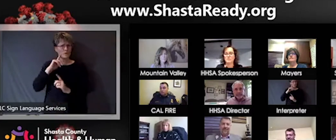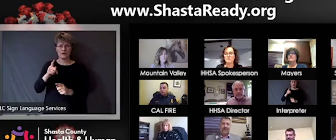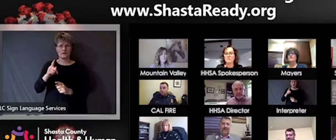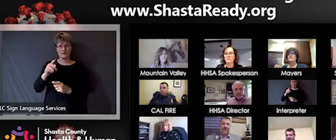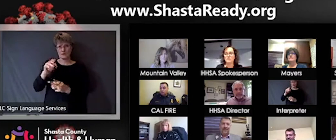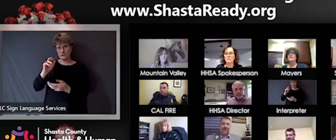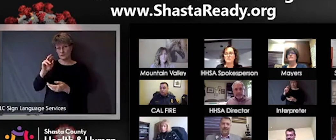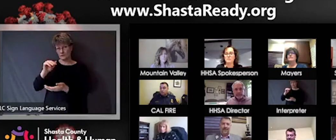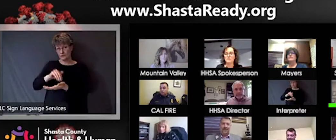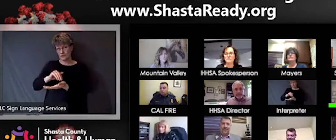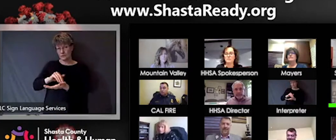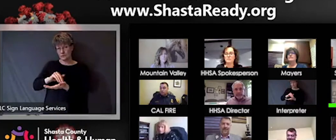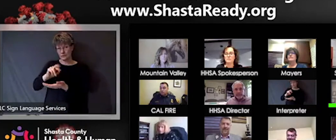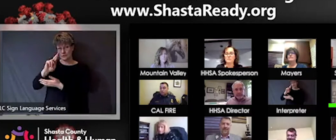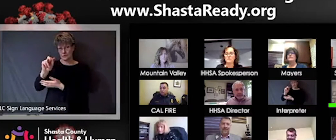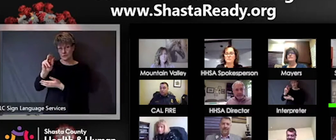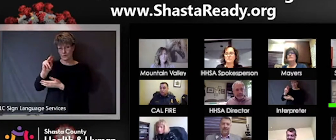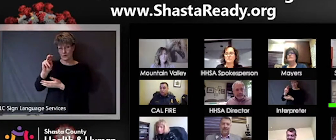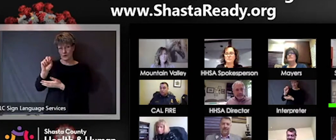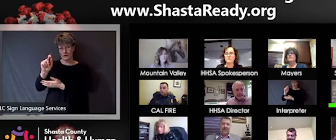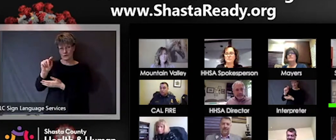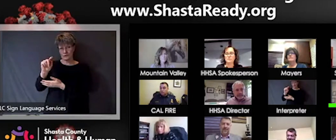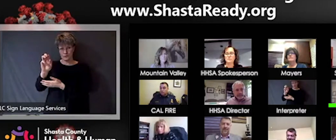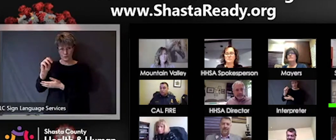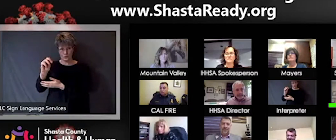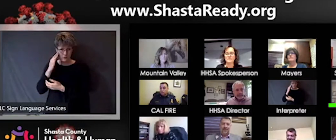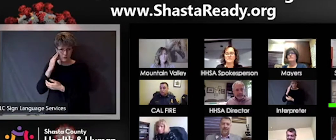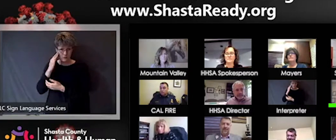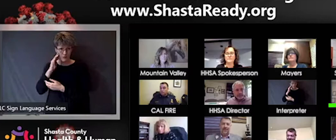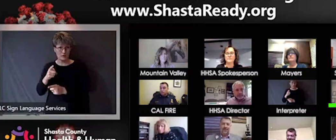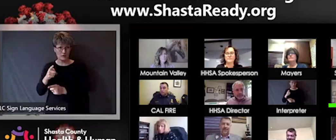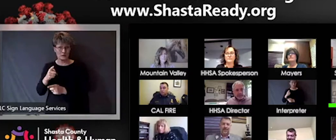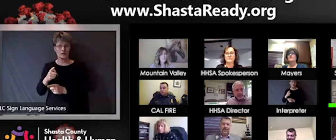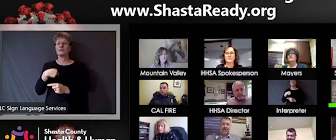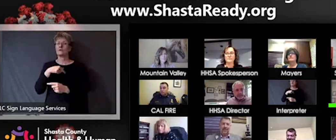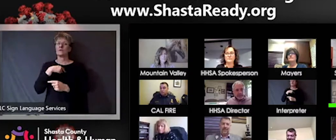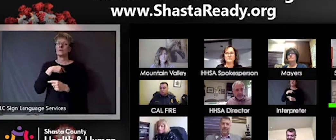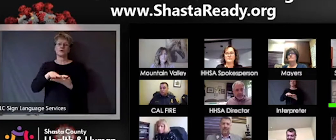Since we just learned about it it's probably not included yet, but we